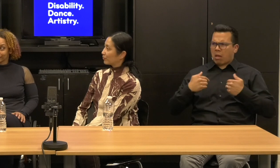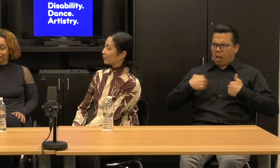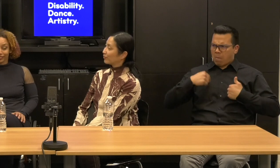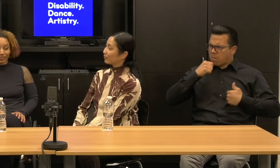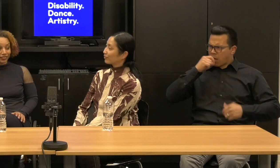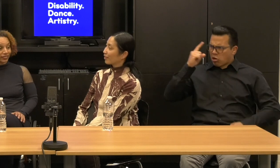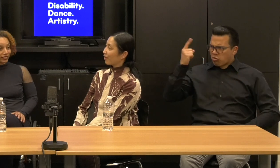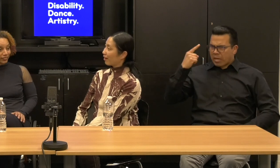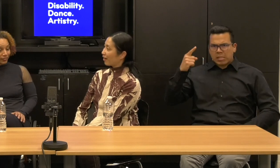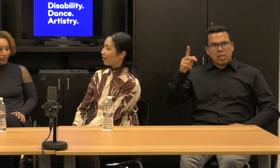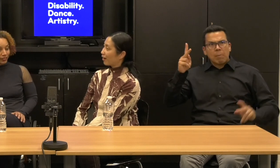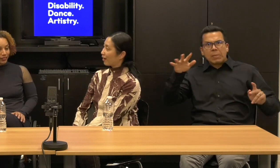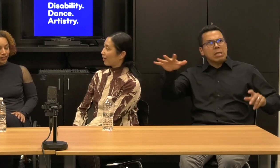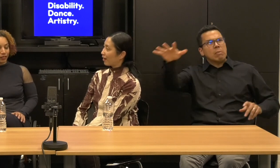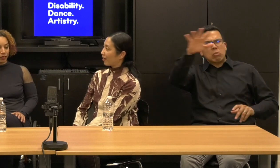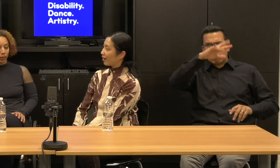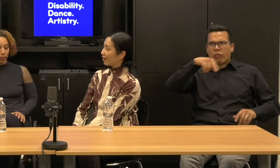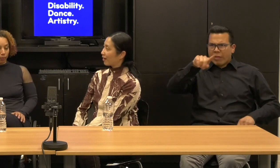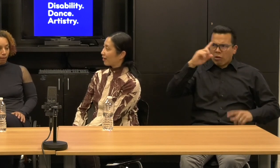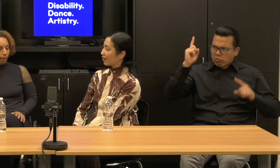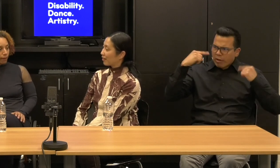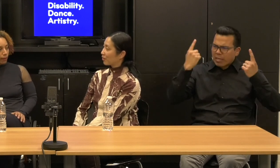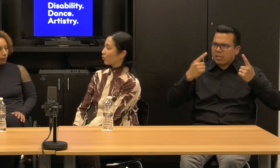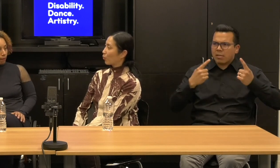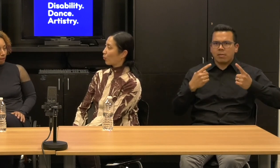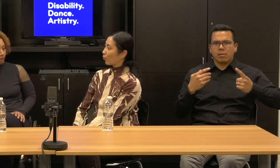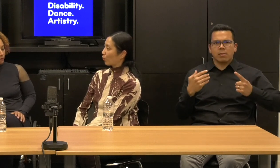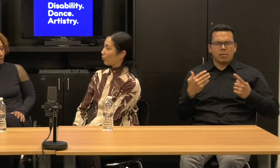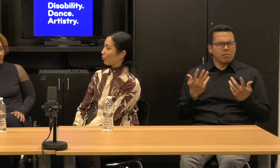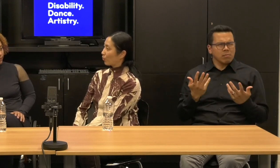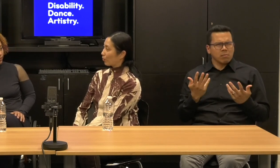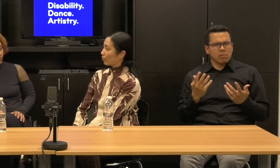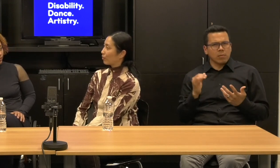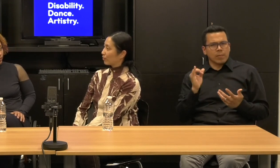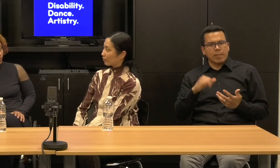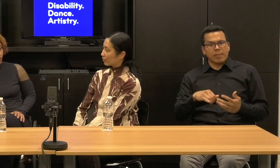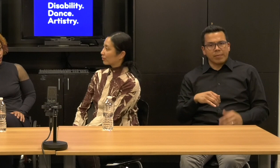Like I actually and then and you know, and there's legacies and the latter 20th century